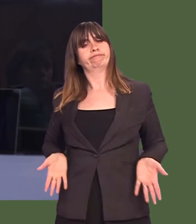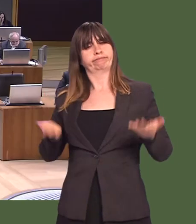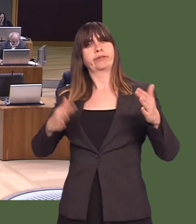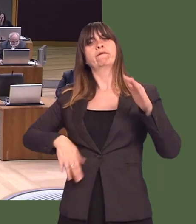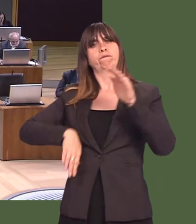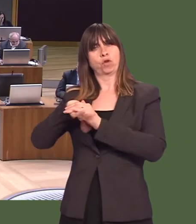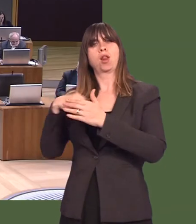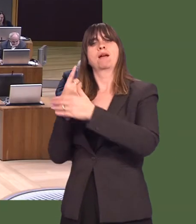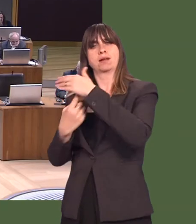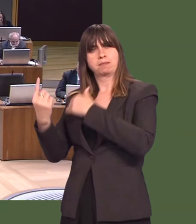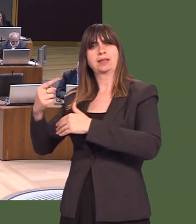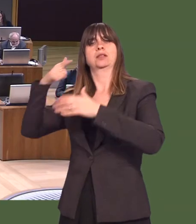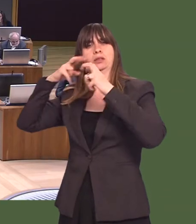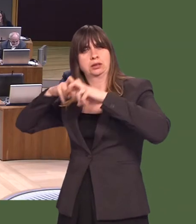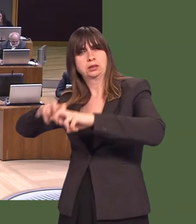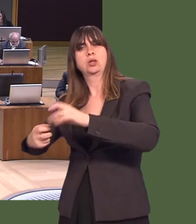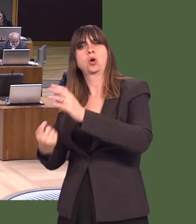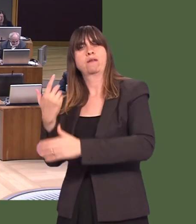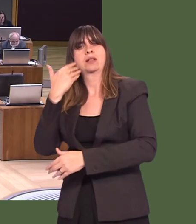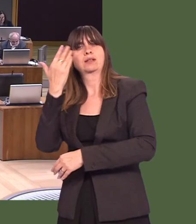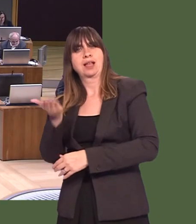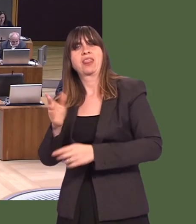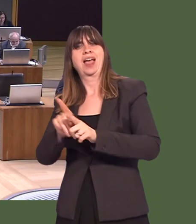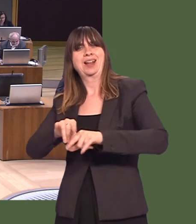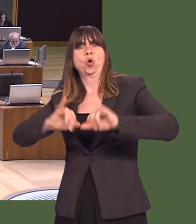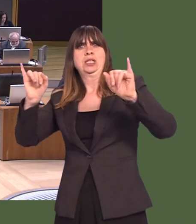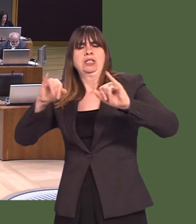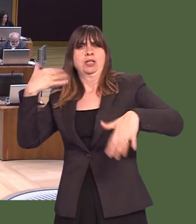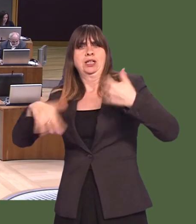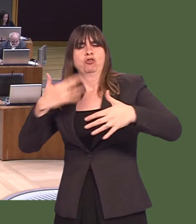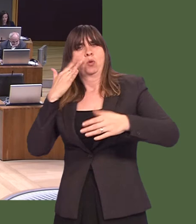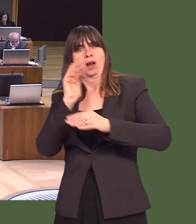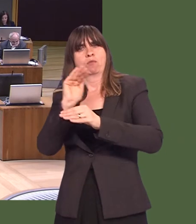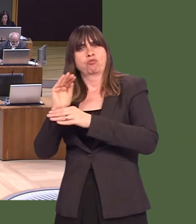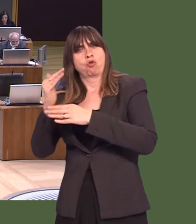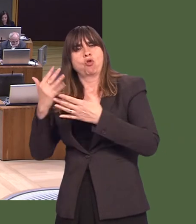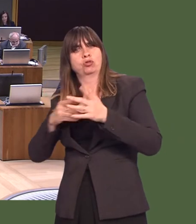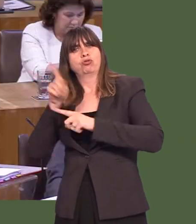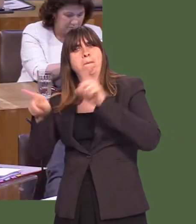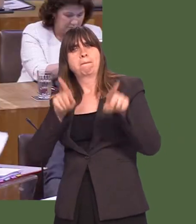to a full and independent investigation into death and serious injuries on foreign field trips?